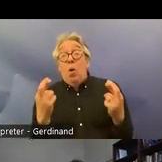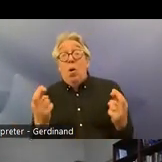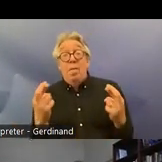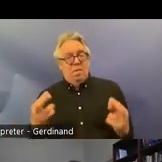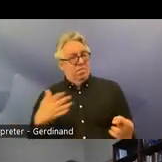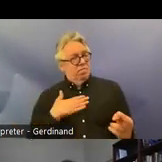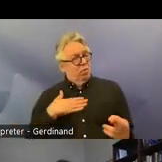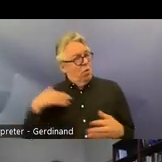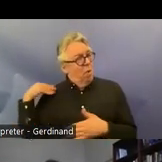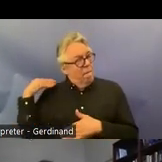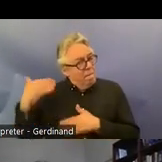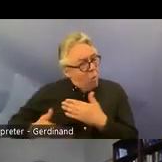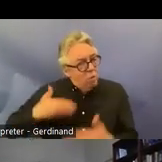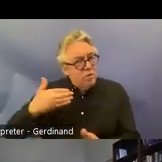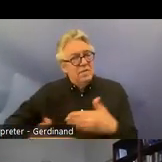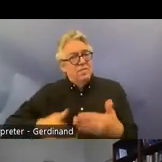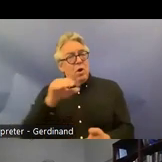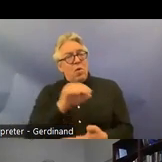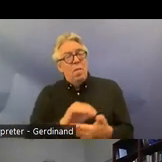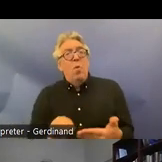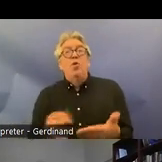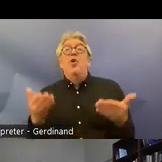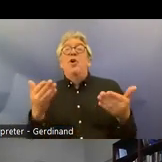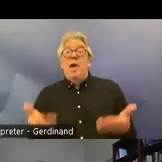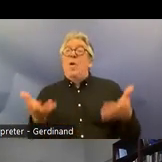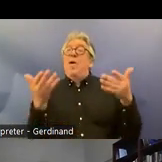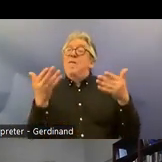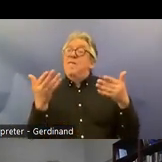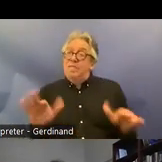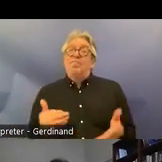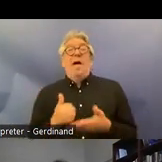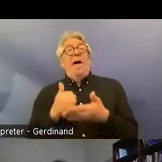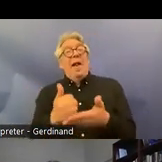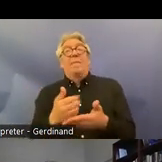concerning that report already now may contribute to increased visibility and